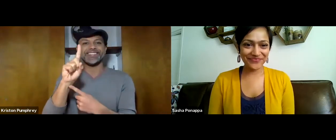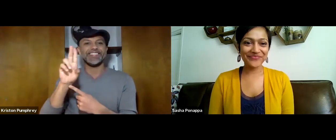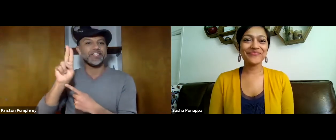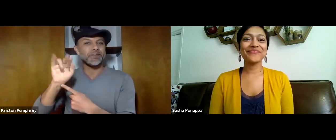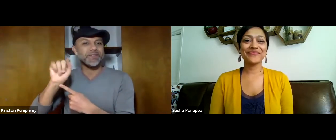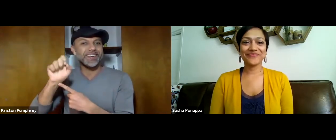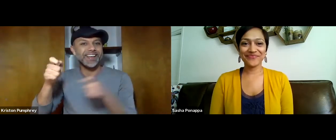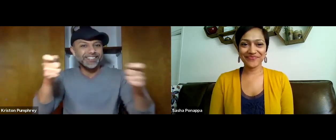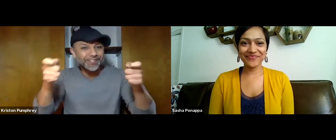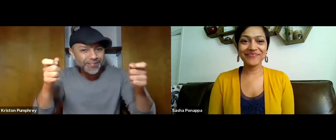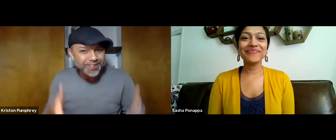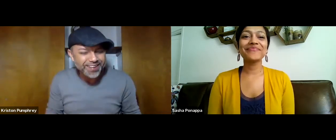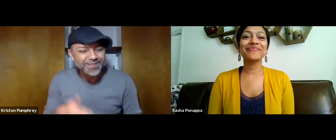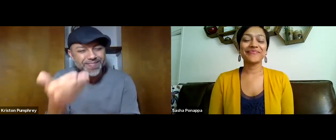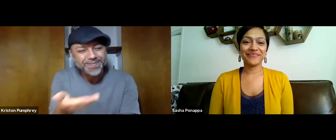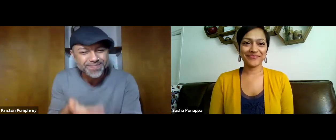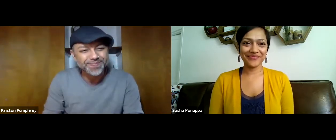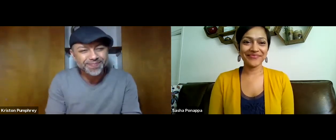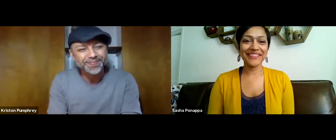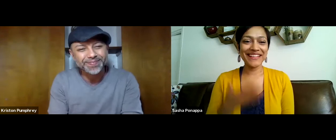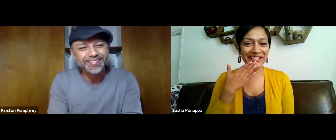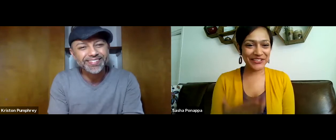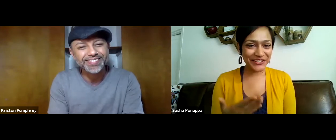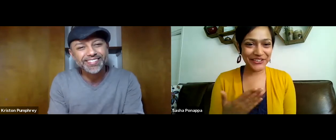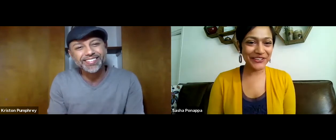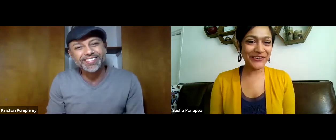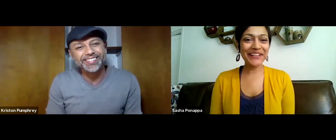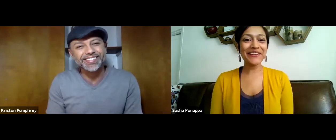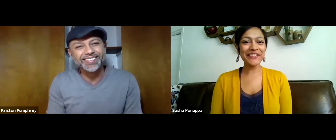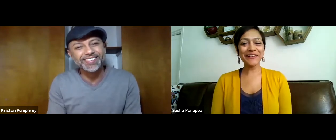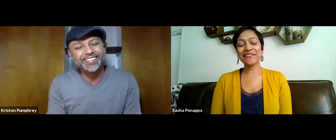our new CSD Unites Director, welcome.